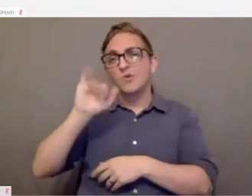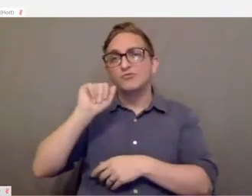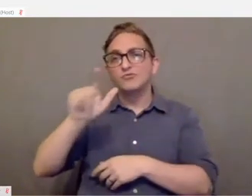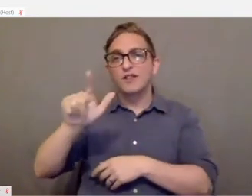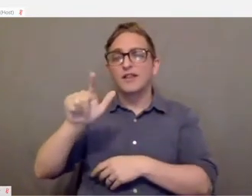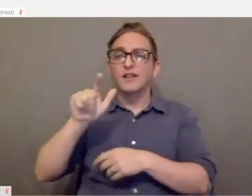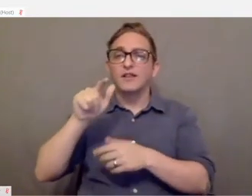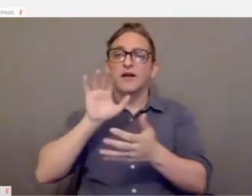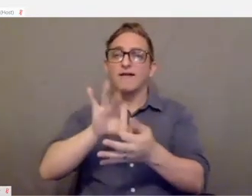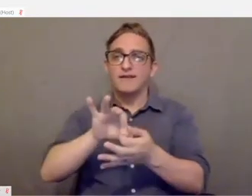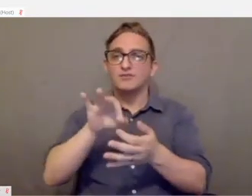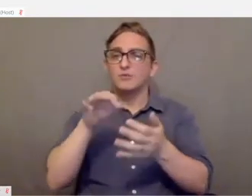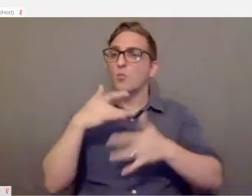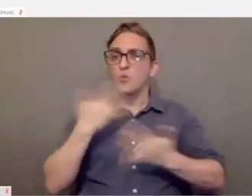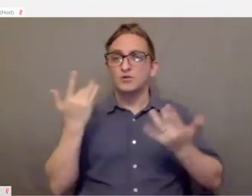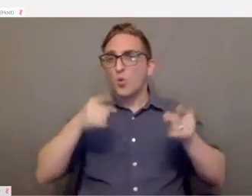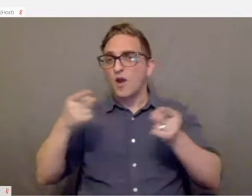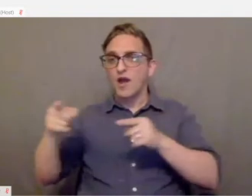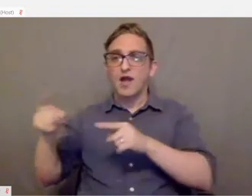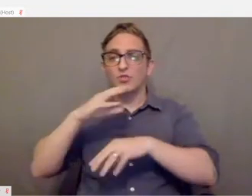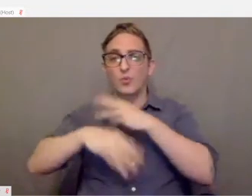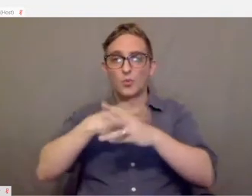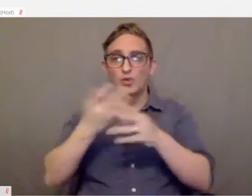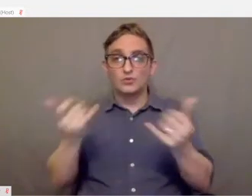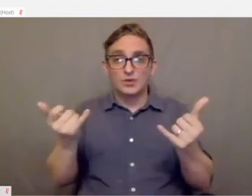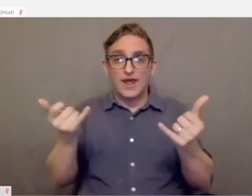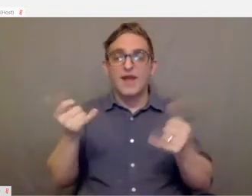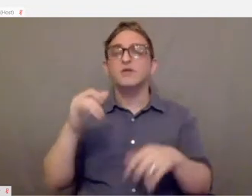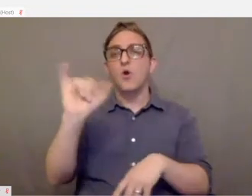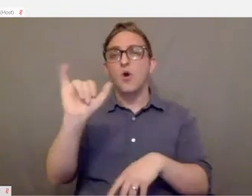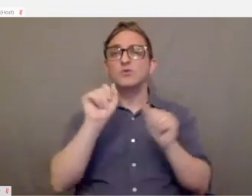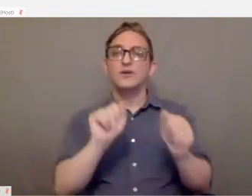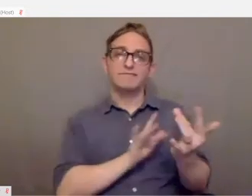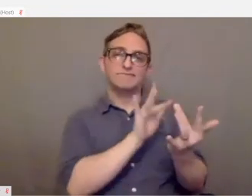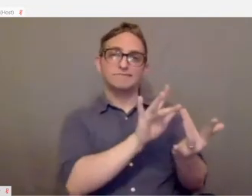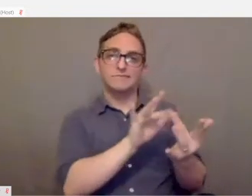world today as well as being able to connect with their friends and family.